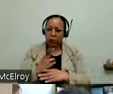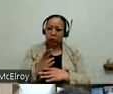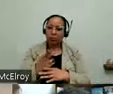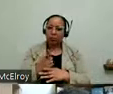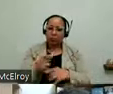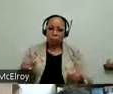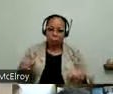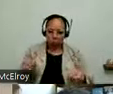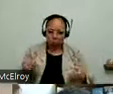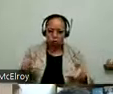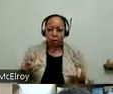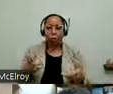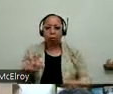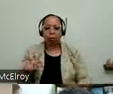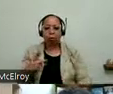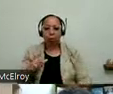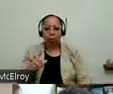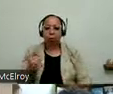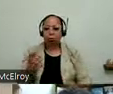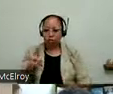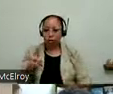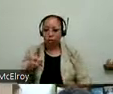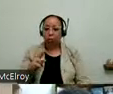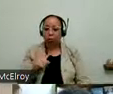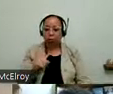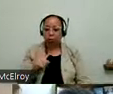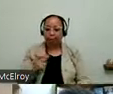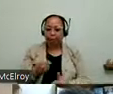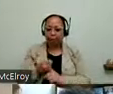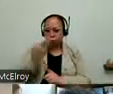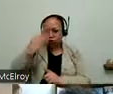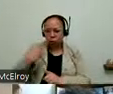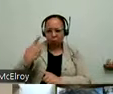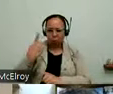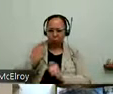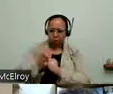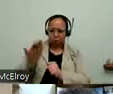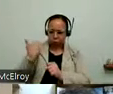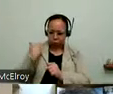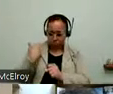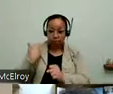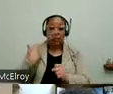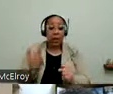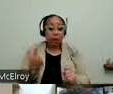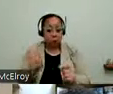experienced a stroke about a year ago. And we were able to make her home